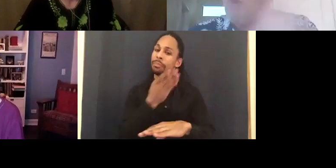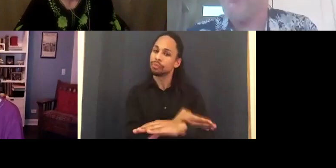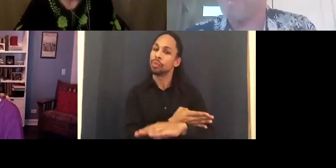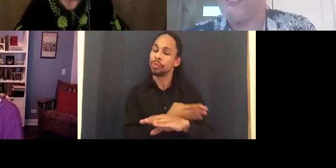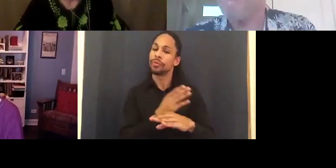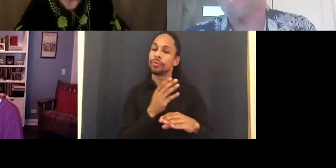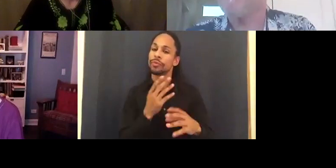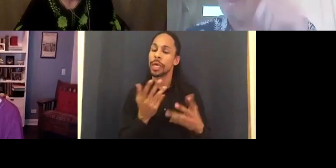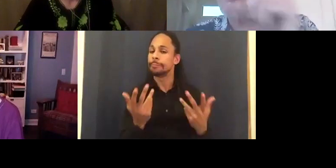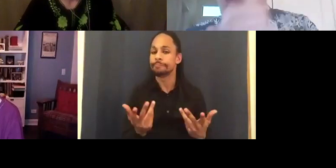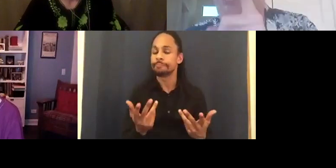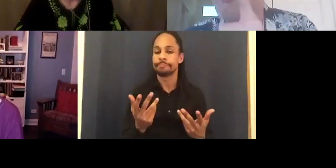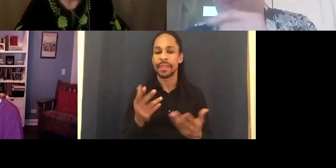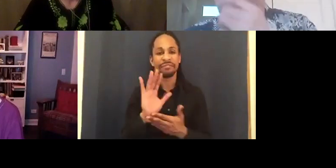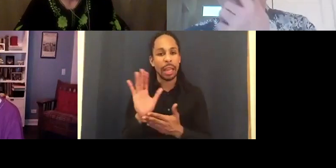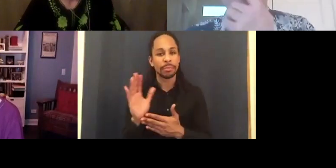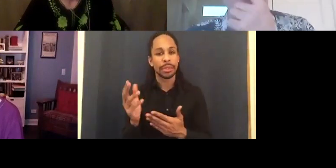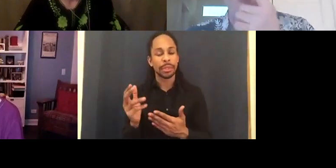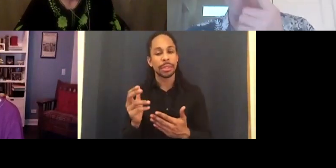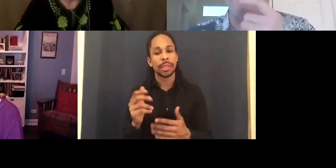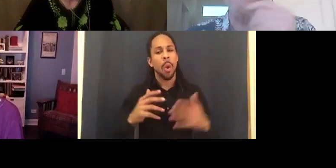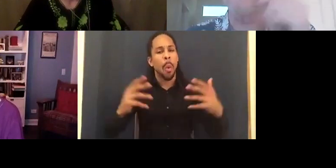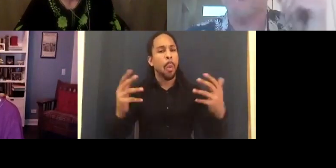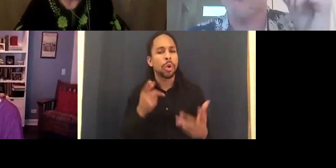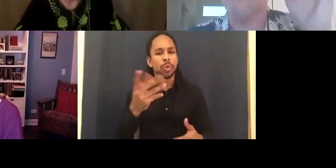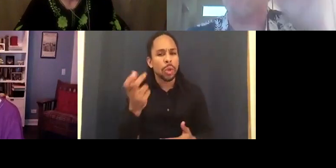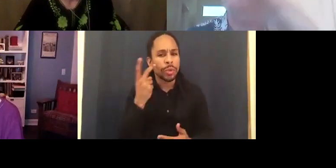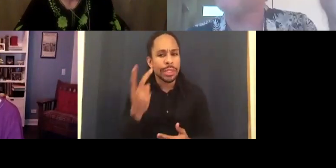would that be? What was one thing you'd really like to see? And then two, what do you think is